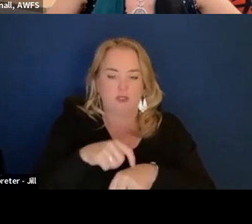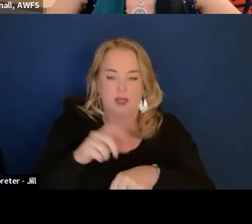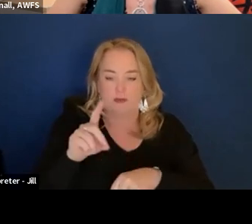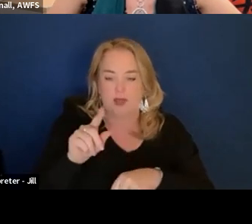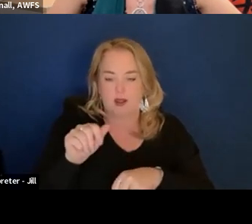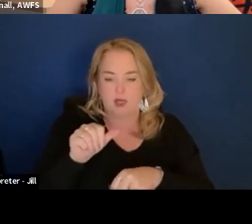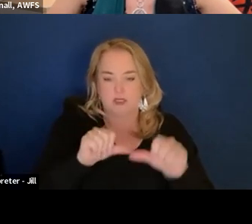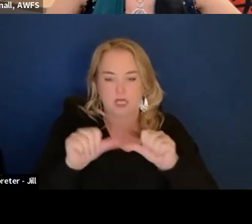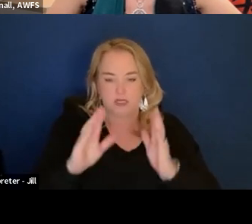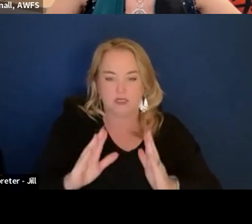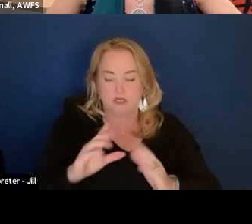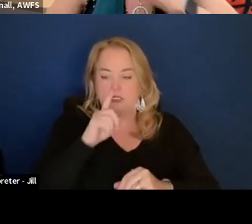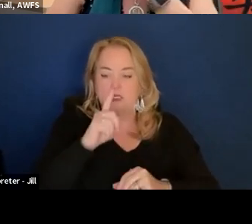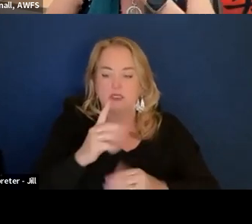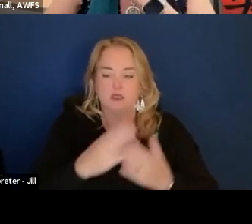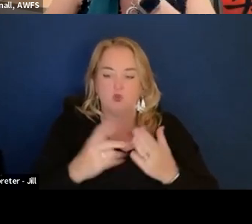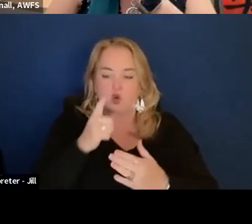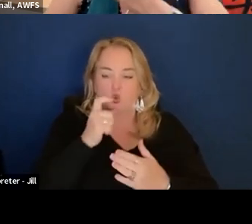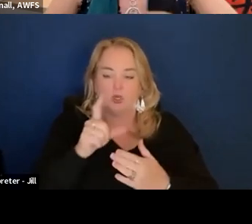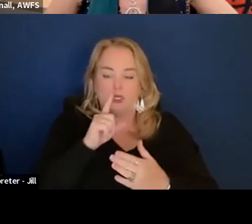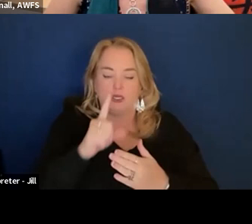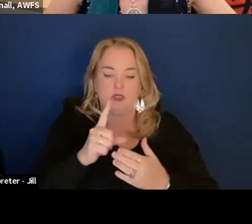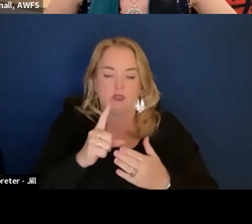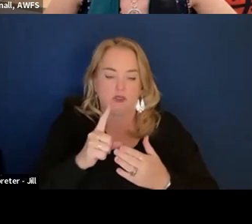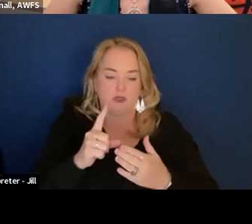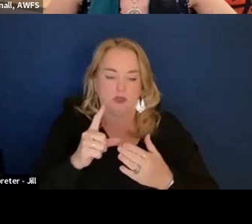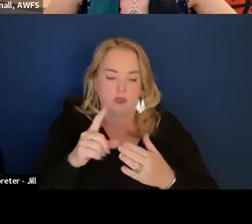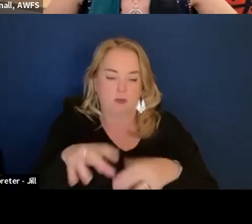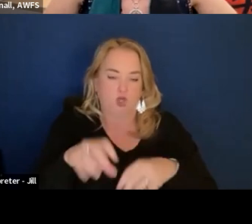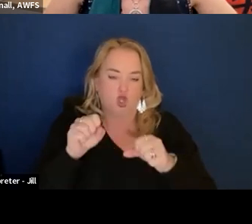More so like someone who is a procurement official doing some data science.